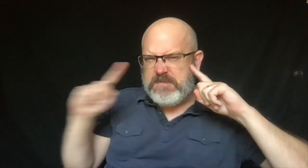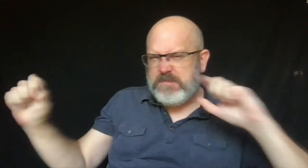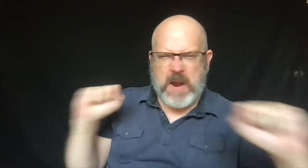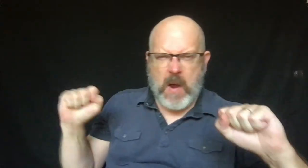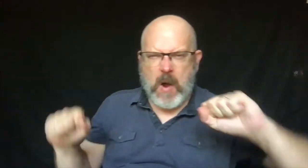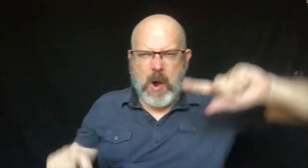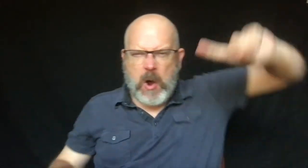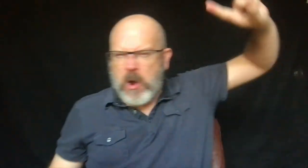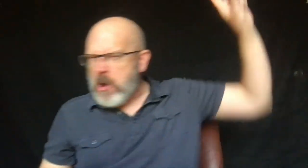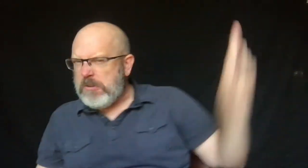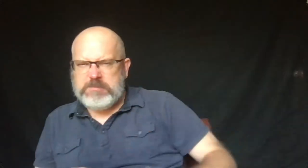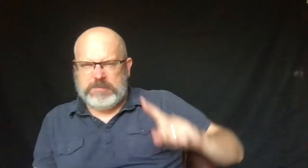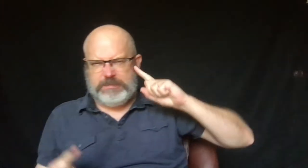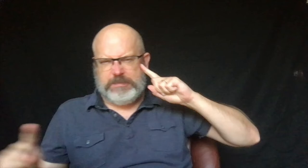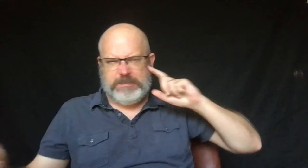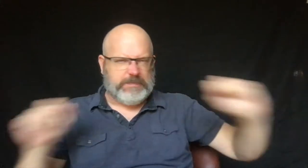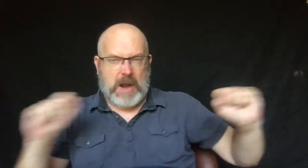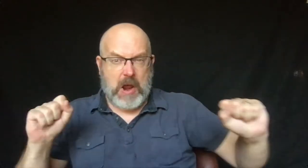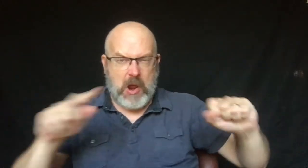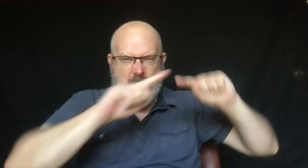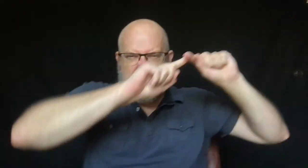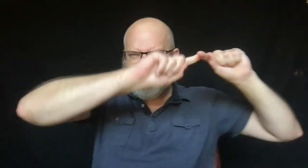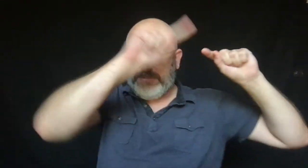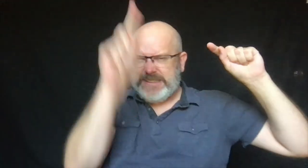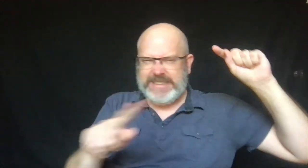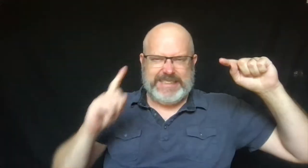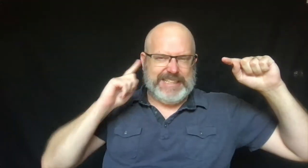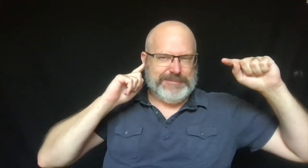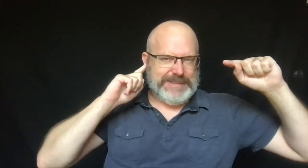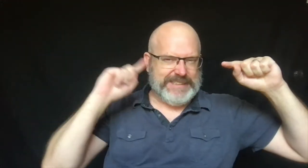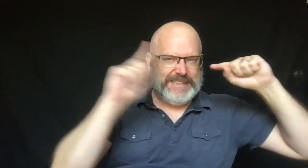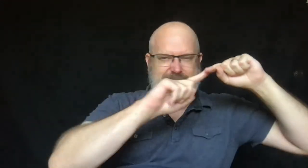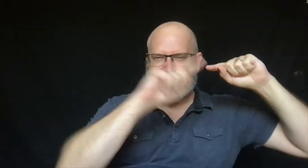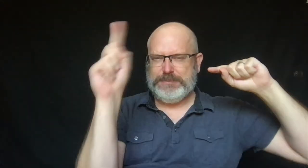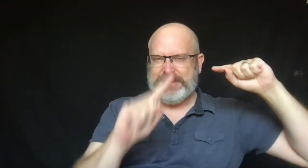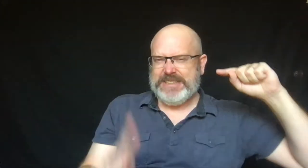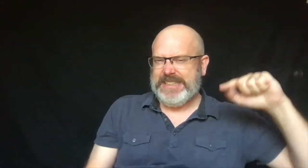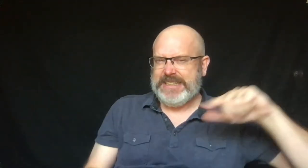Then came the boom boom of the thunder